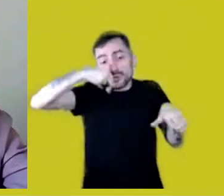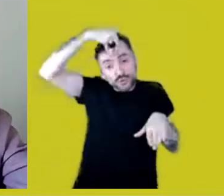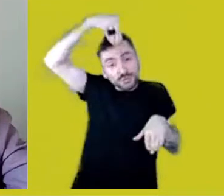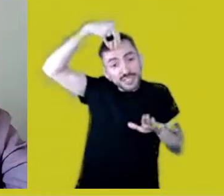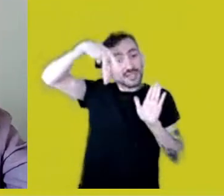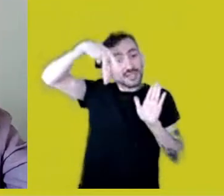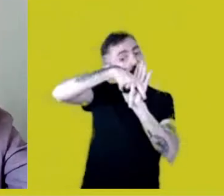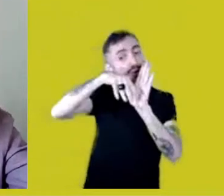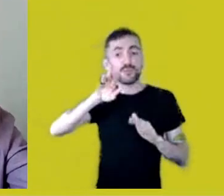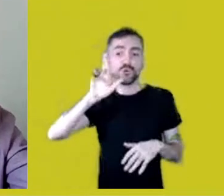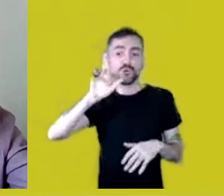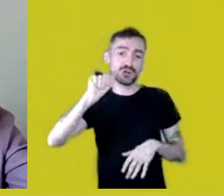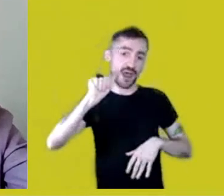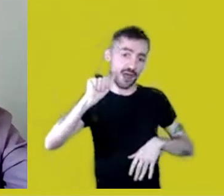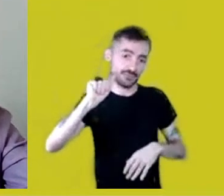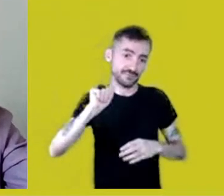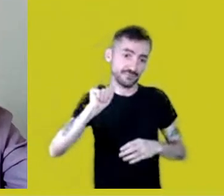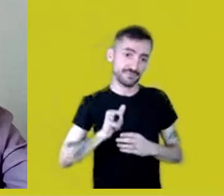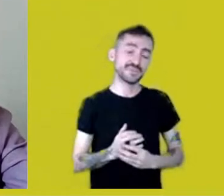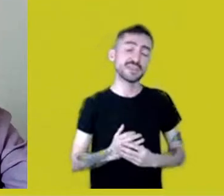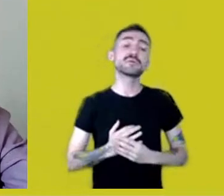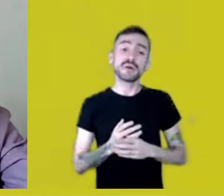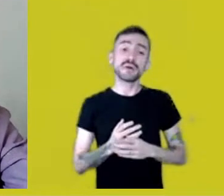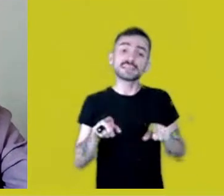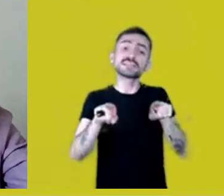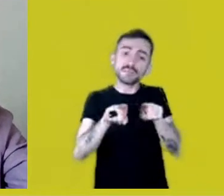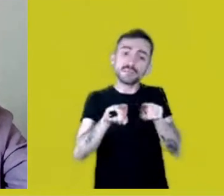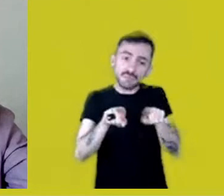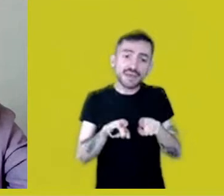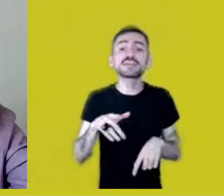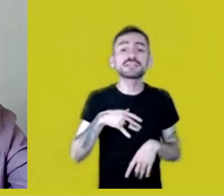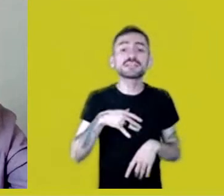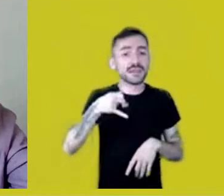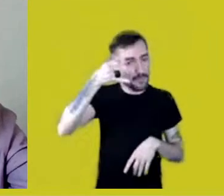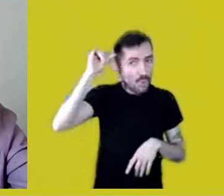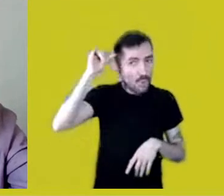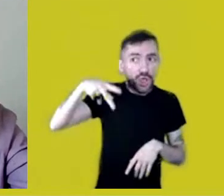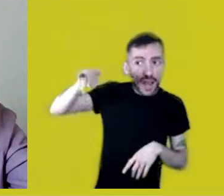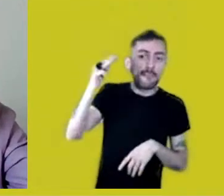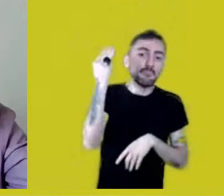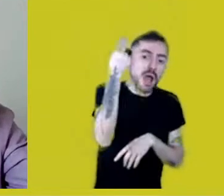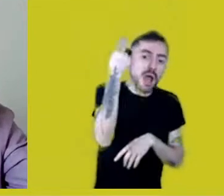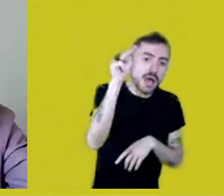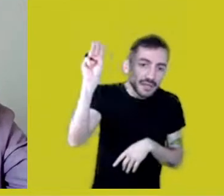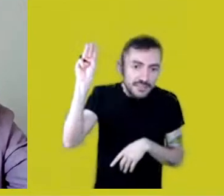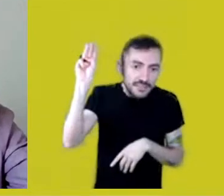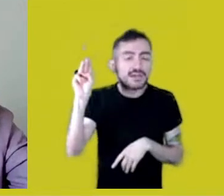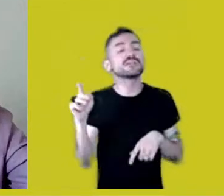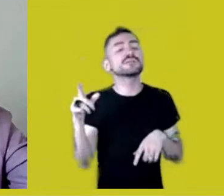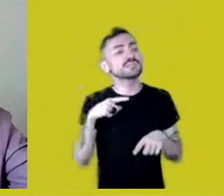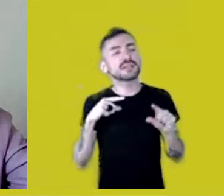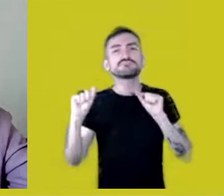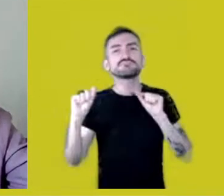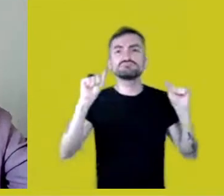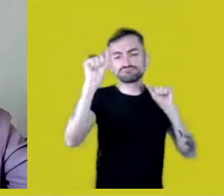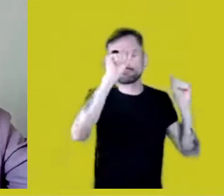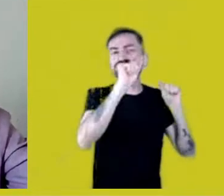But it has a lot of influence from Maranhão’s ox, Africa and so on.